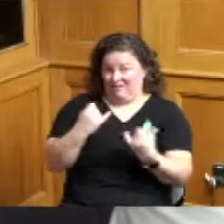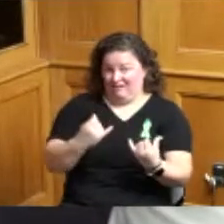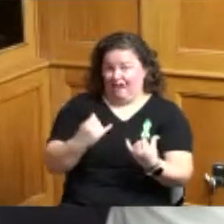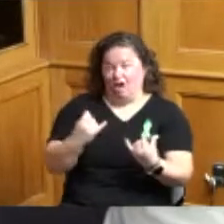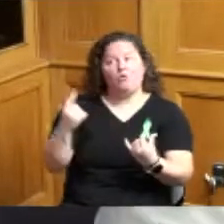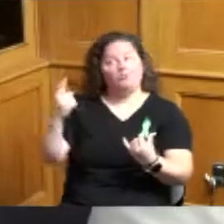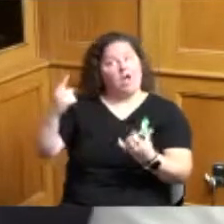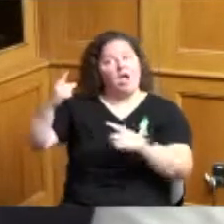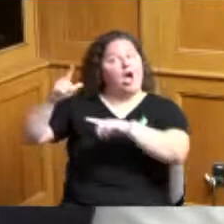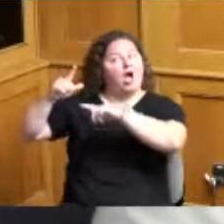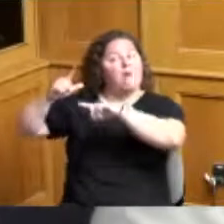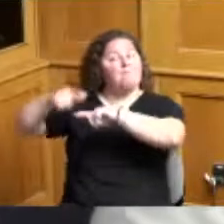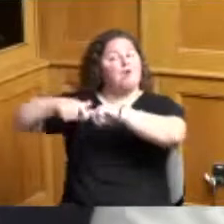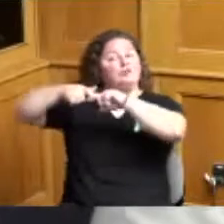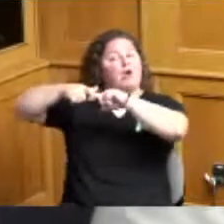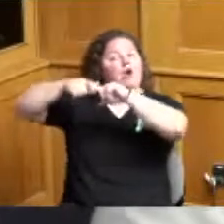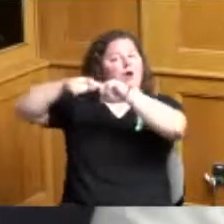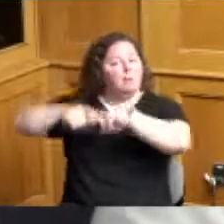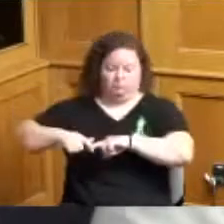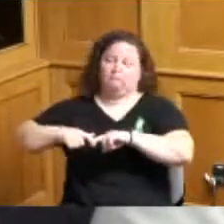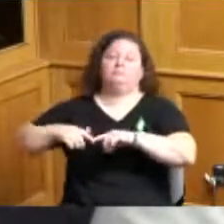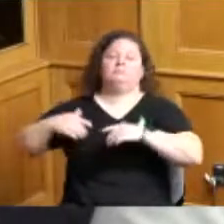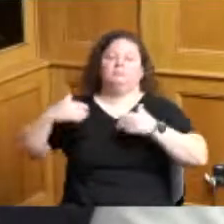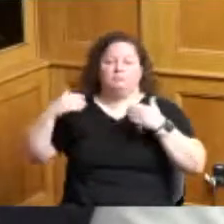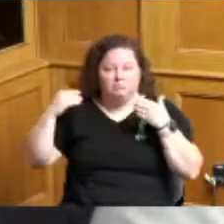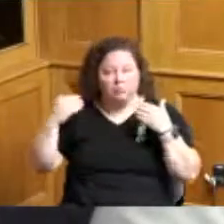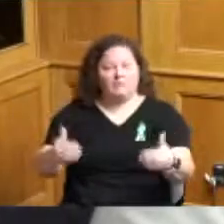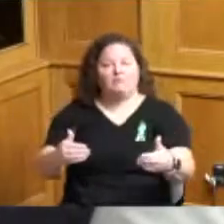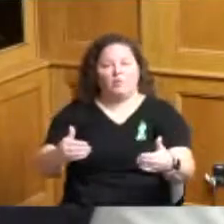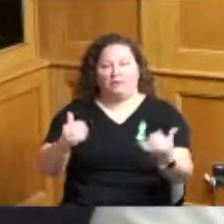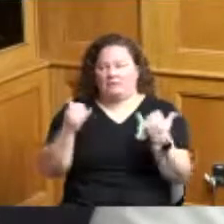I think would be a good idea if we could get some kind of update I know it was update when it was